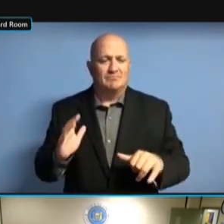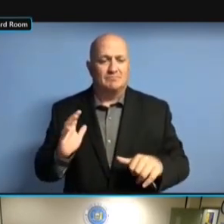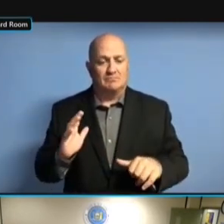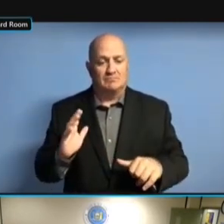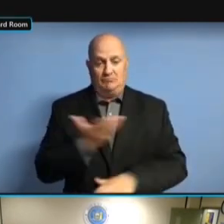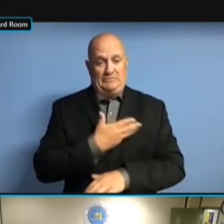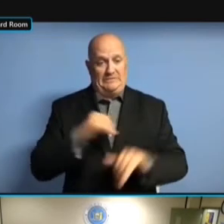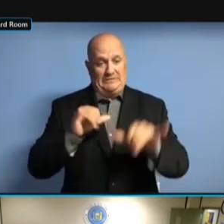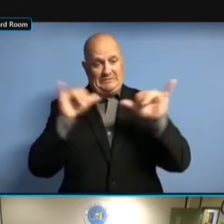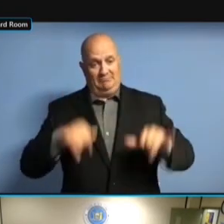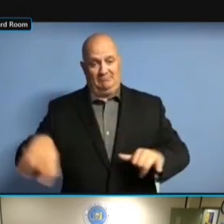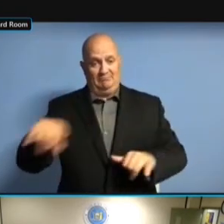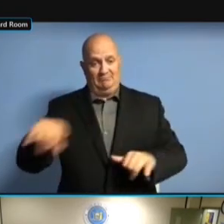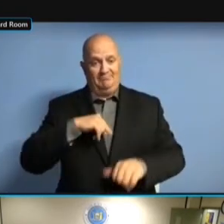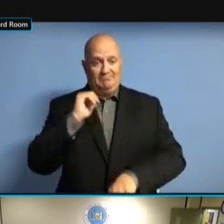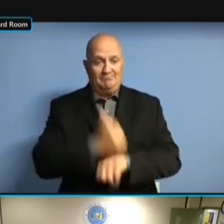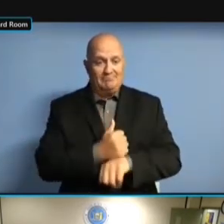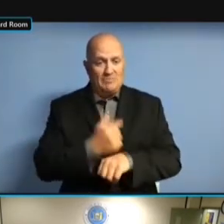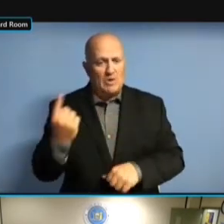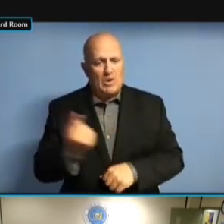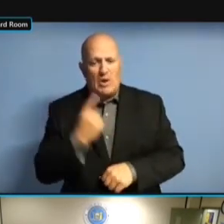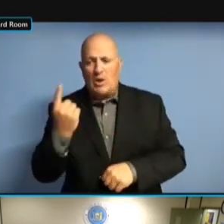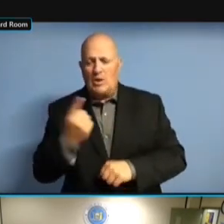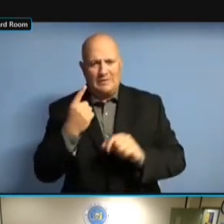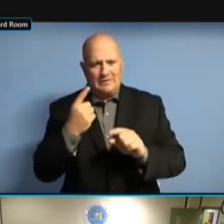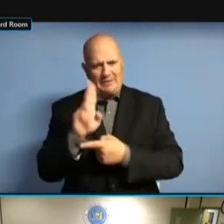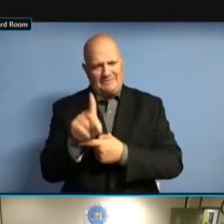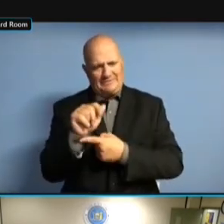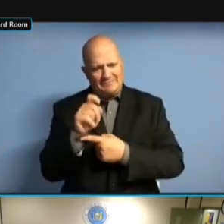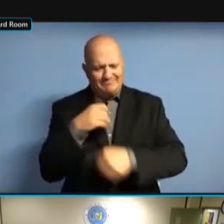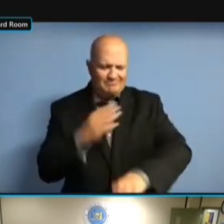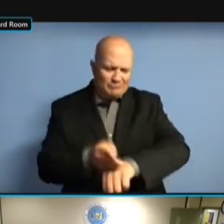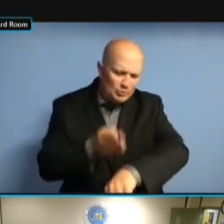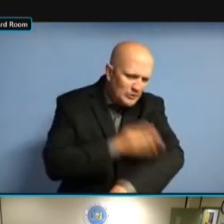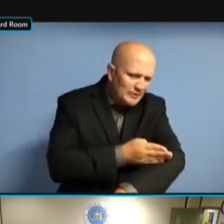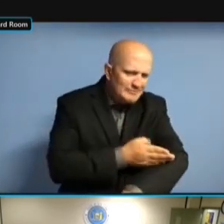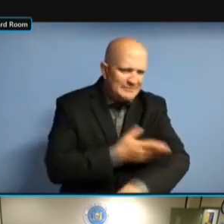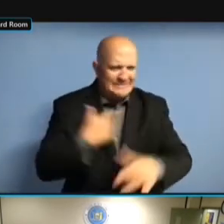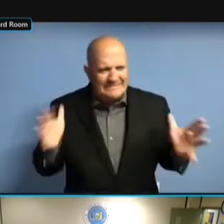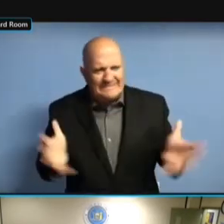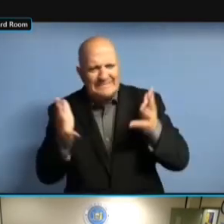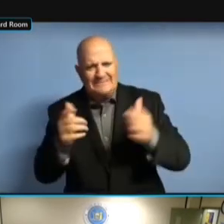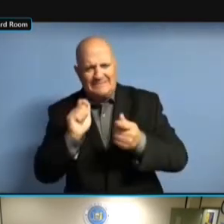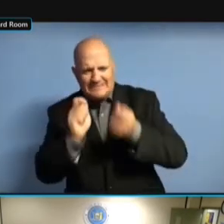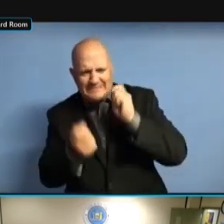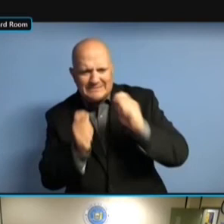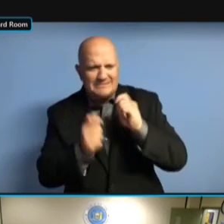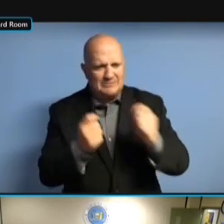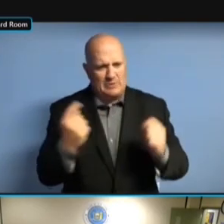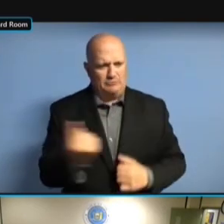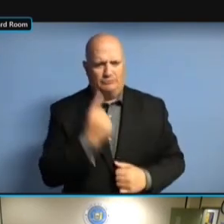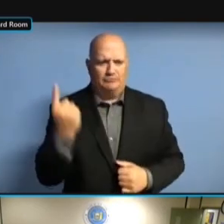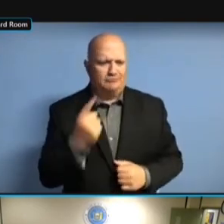INFRASTRUCTURE. WE ARE ALSO CURRENTLY IN INFRASTRUCTURE. WE ARE ALSO CURRENTLY IN THE WE ARE ALSO CURRENTLY IN THE WE ARE ALSO CURRENTLY IN THE PROCESS WE ARE ALSO CURRENTLY IN THE PROCESS OF WE ARE ALSO CURRENTLY IN THE PROCESS OF ACQUIRING WE ARE ALSO CURRENTLY IN THE PROCESS OF ACQUIRING NEW PROCESS OF ACQUIRING NEW PROCESS OF ACQUIRING NEW EQUIPMENT PROCESS OF ACQUIRING NEW EQUIPMENT FOR PROCESS OF ACQUIRING NEW EQUIPMENT FOR A PROCESS OF ACQUIRING NEW EQUIPMENT FOR A REFRESH PROCESS OF ACQUIRING NEW EQUIPMENT FOR A REFRESH FOR PROCESS OF ACQUIRING NEW EQUIPMENT FOR A REFRESH FOR OUR EQUIPMENT FOR A REFRESH FOR OUR EQUIPMENT FOR A REFRESH FOR OUR OWN